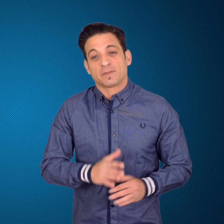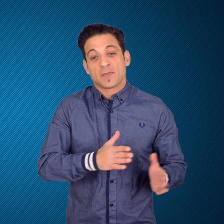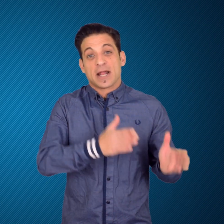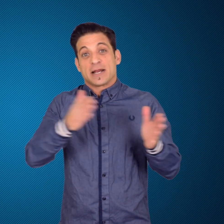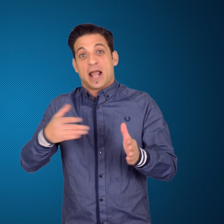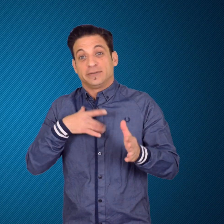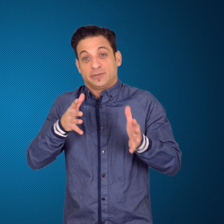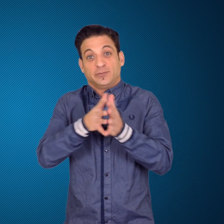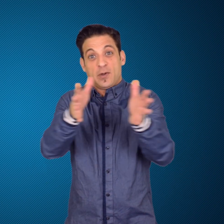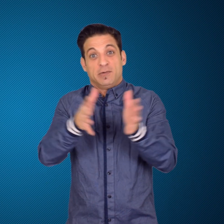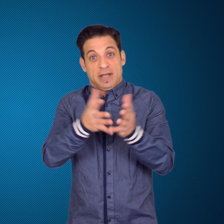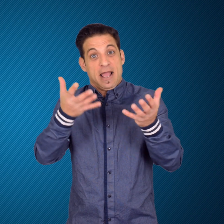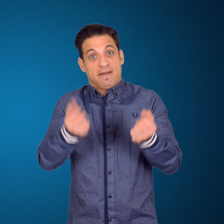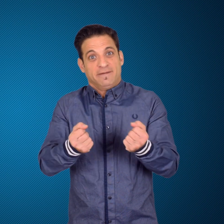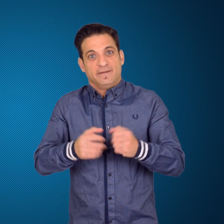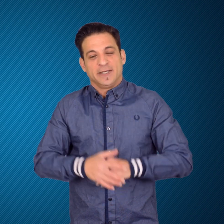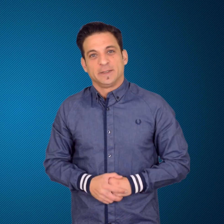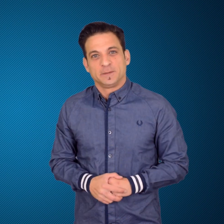Next Story!